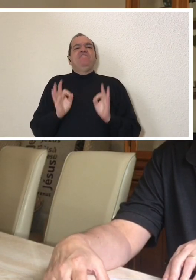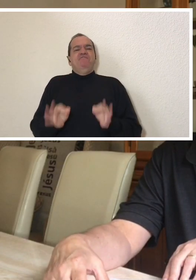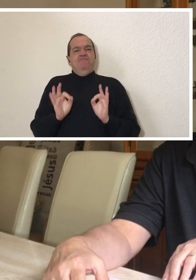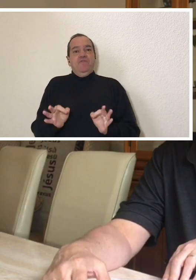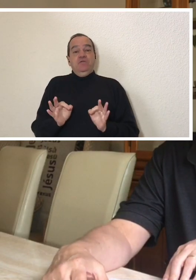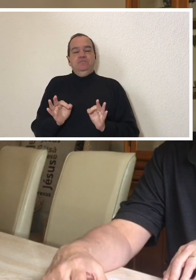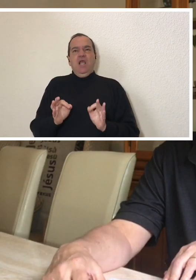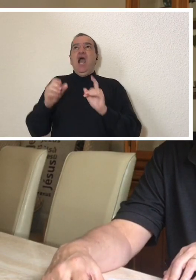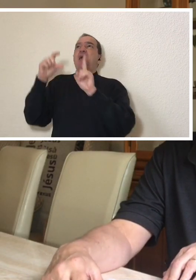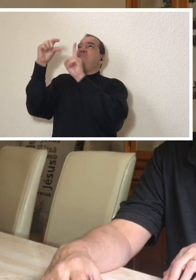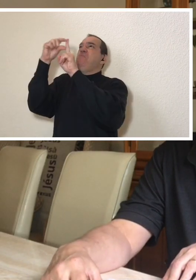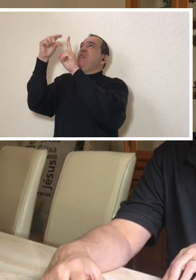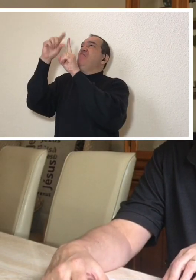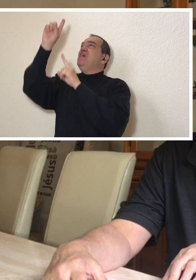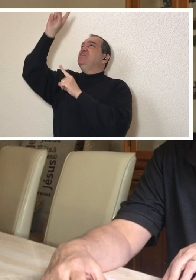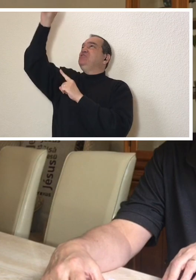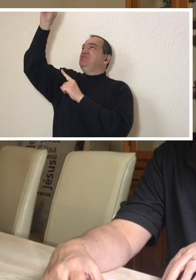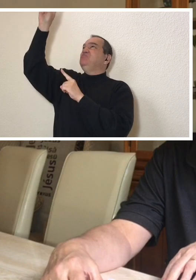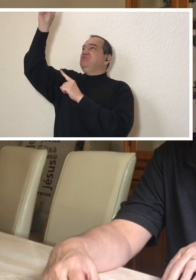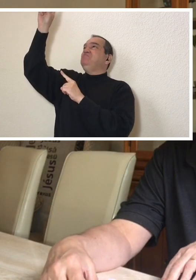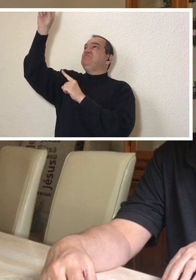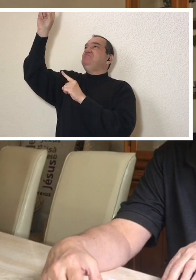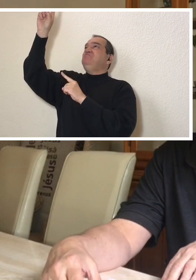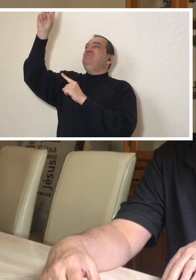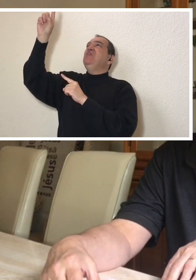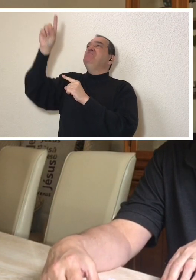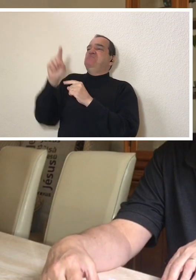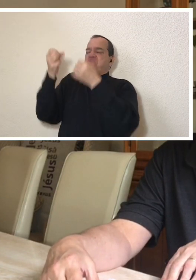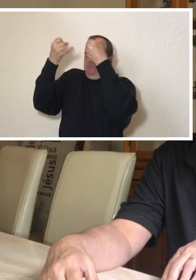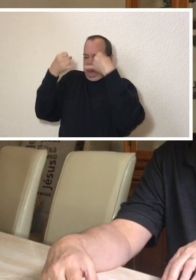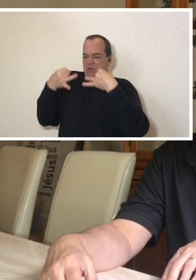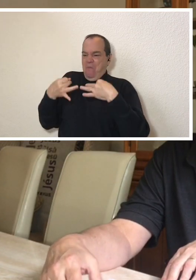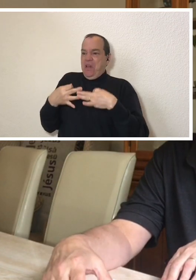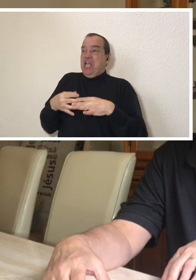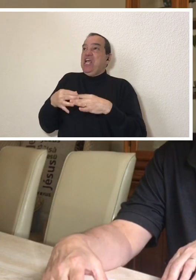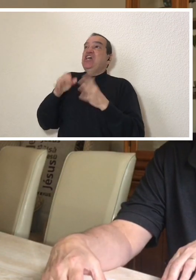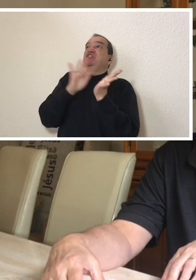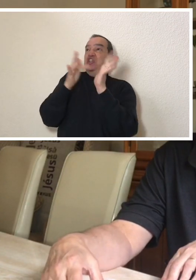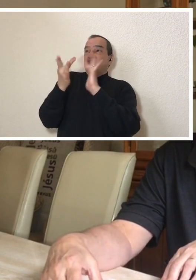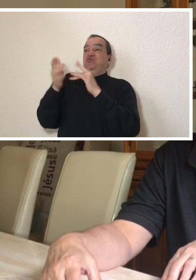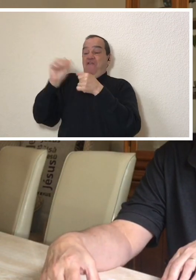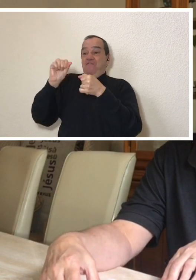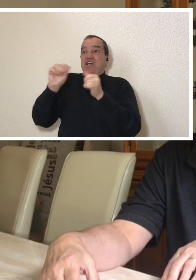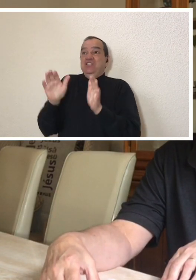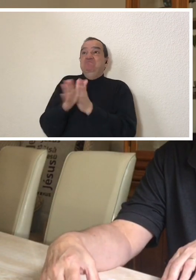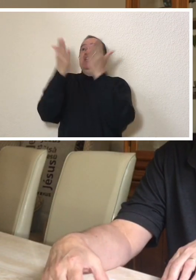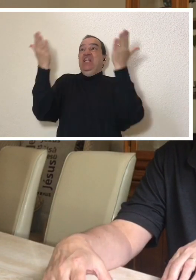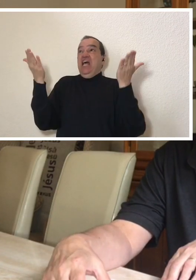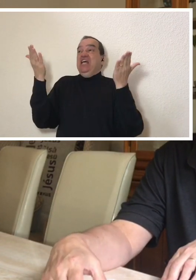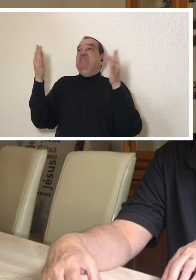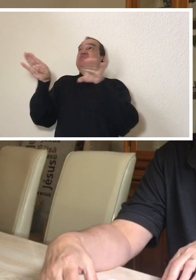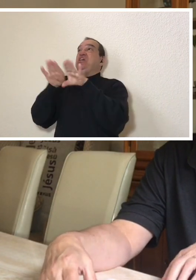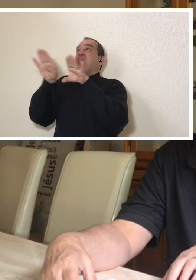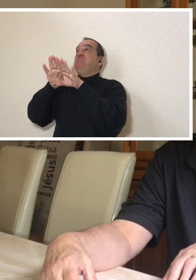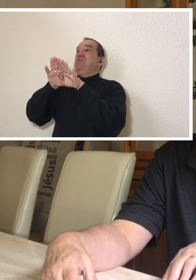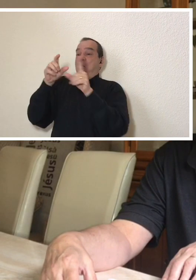The word of God also mentions many miracles of Jesus and mentions the power of prayer